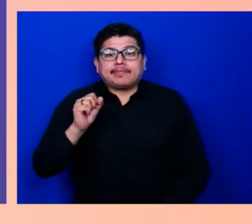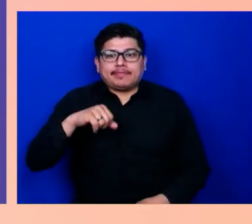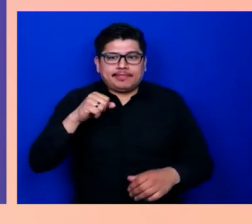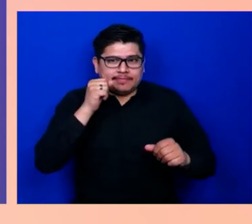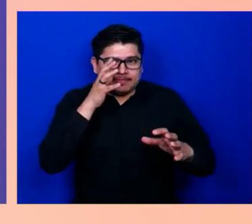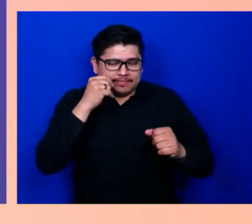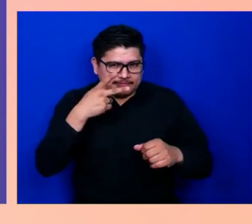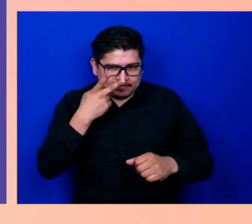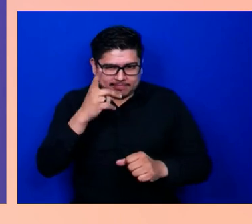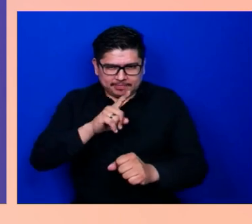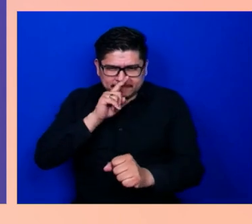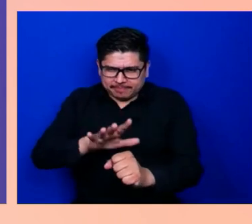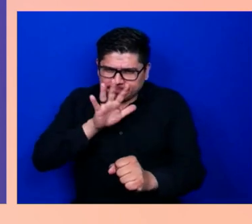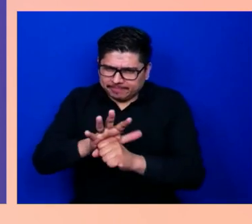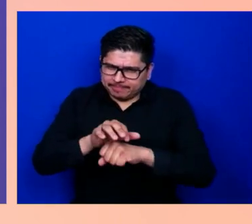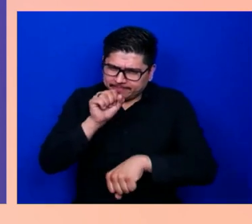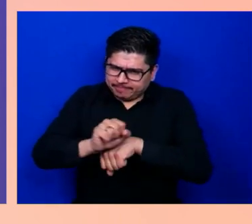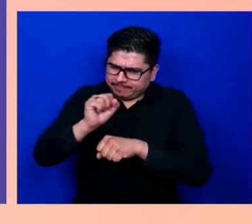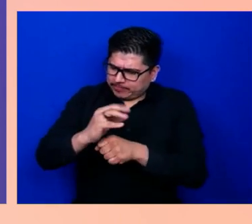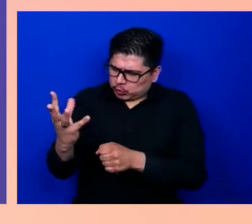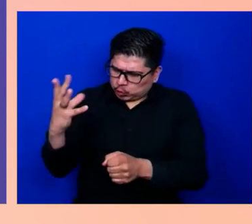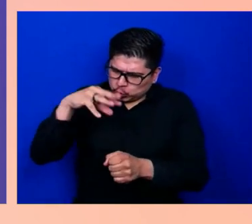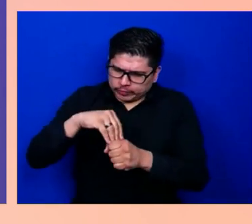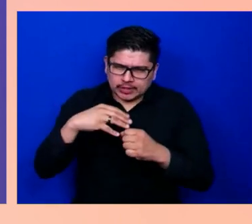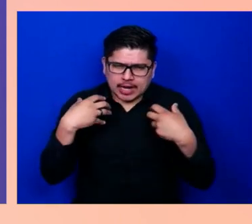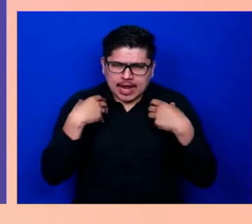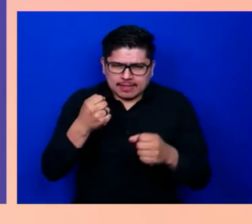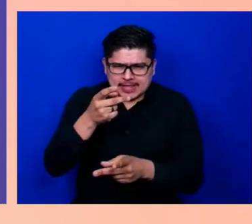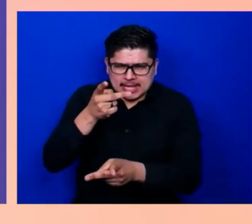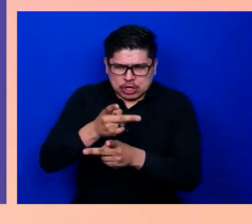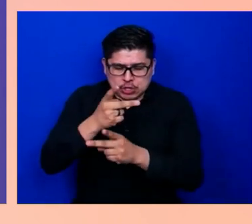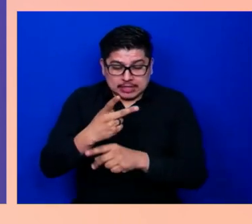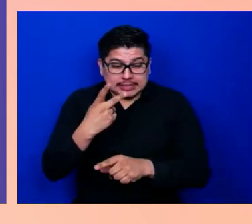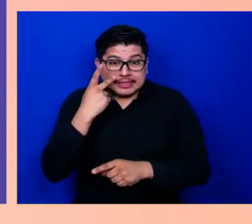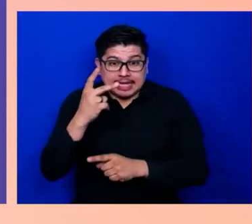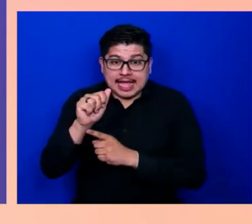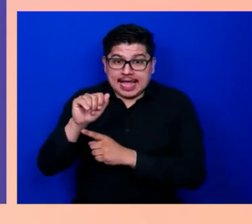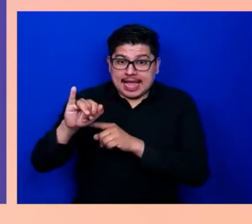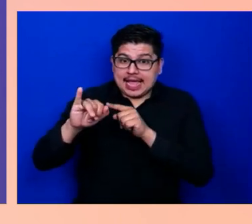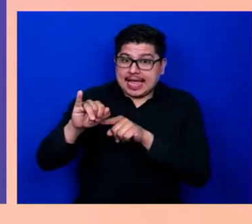Seeing AI has been able to recognize millions of products since we launched.